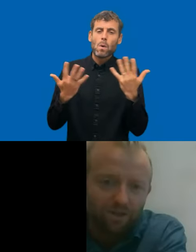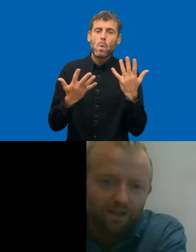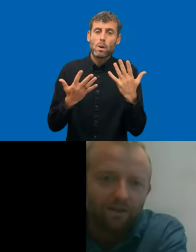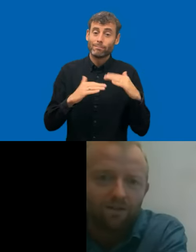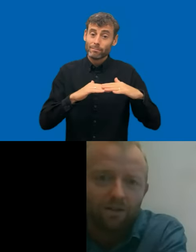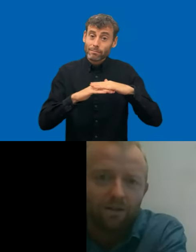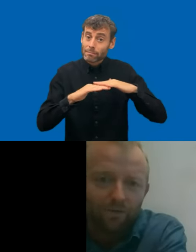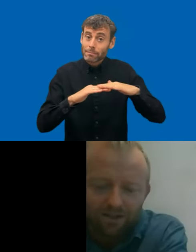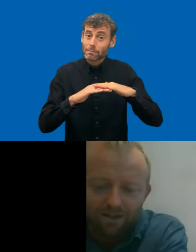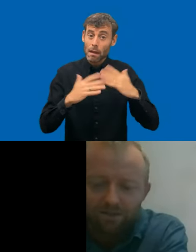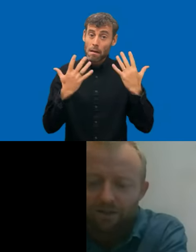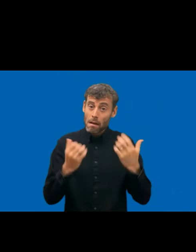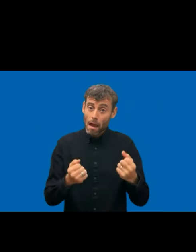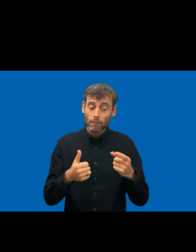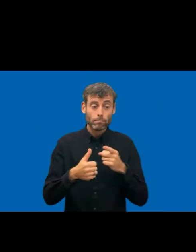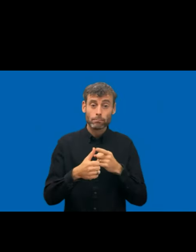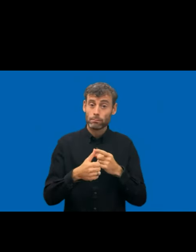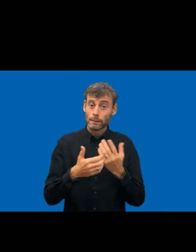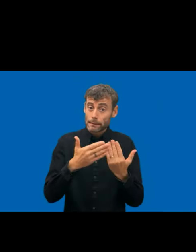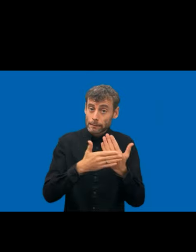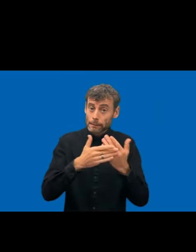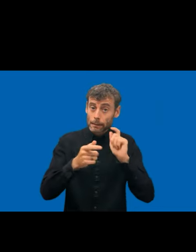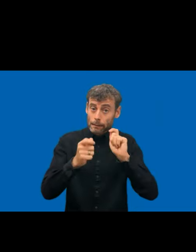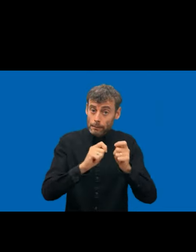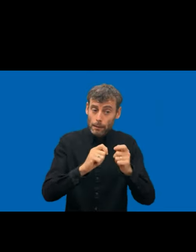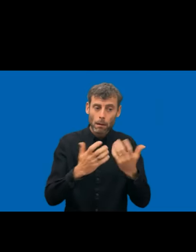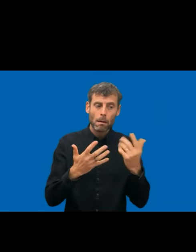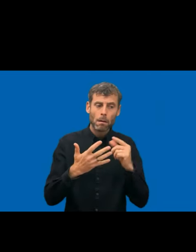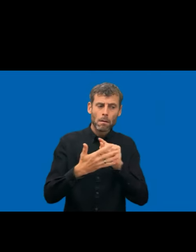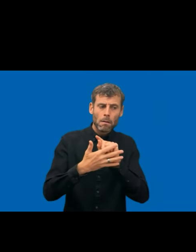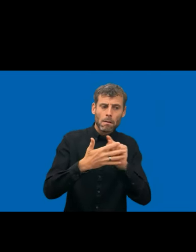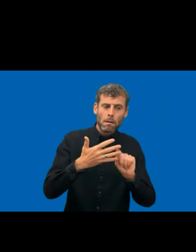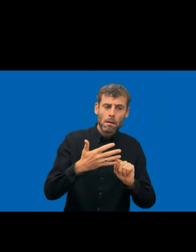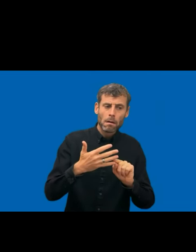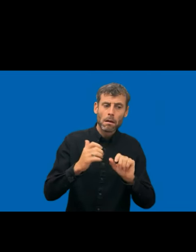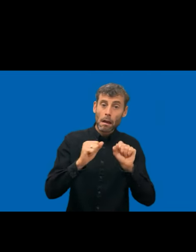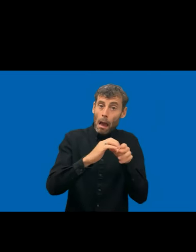it up to date? Can you access it and so on. But we also monitoring the whole access statement.